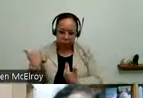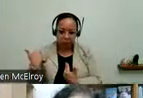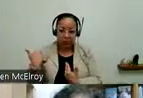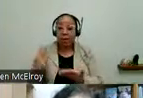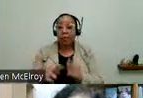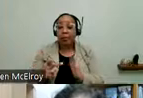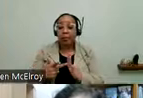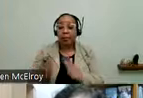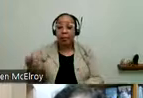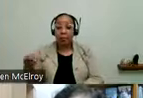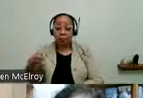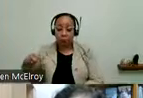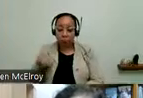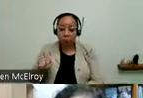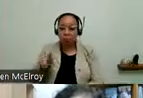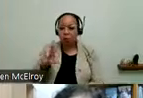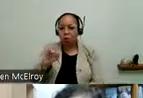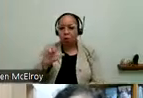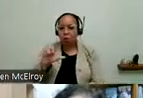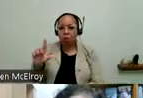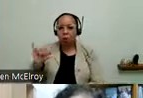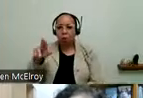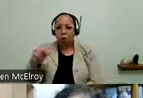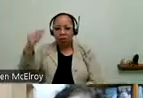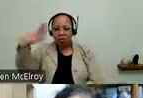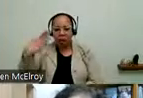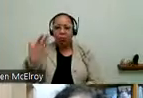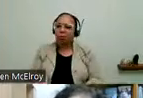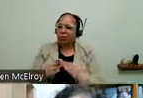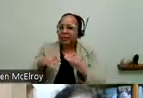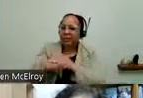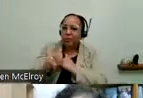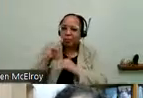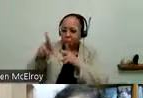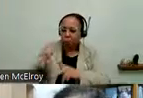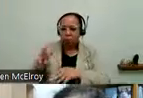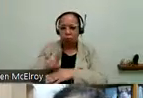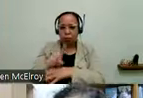the shower was added. That makes it accessible for example for people who